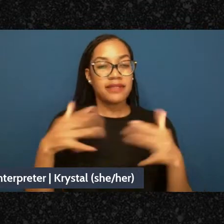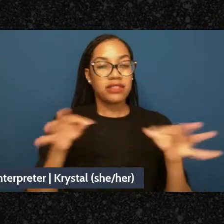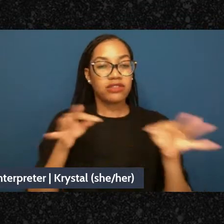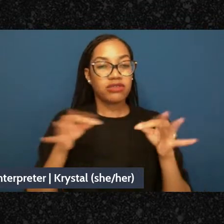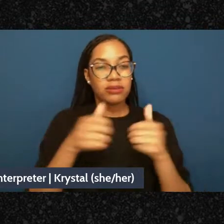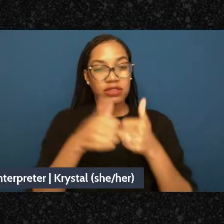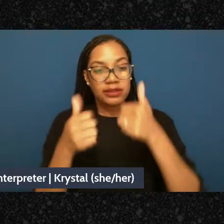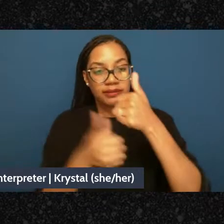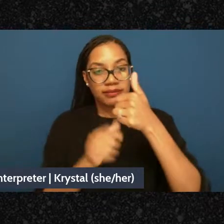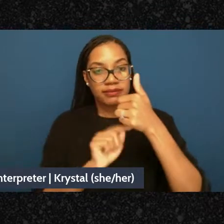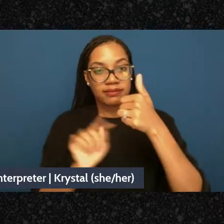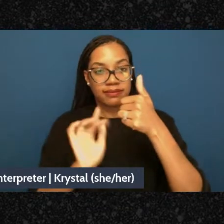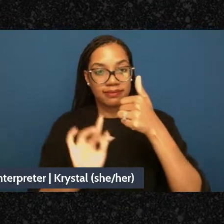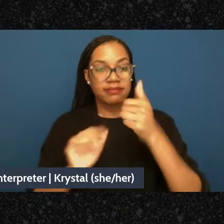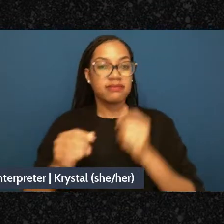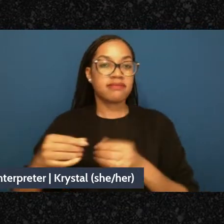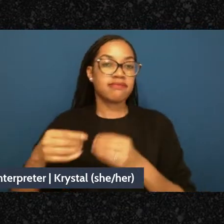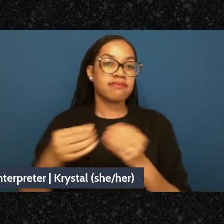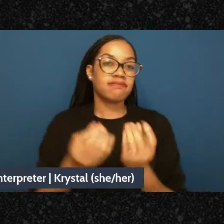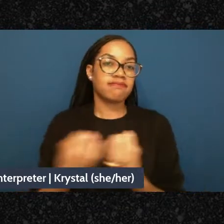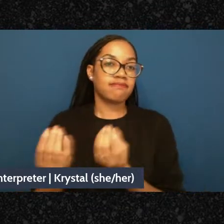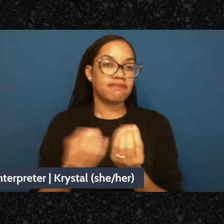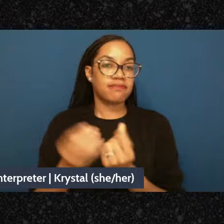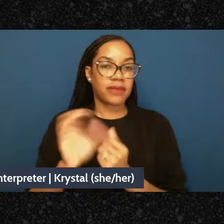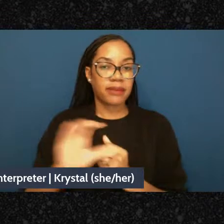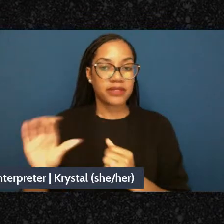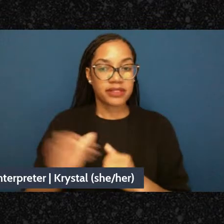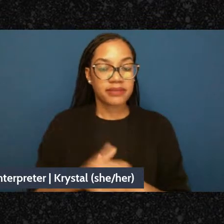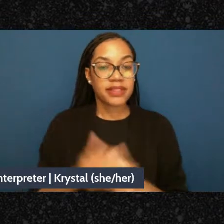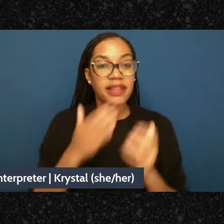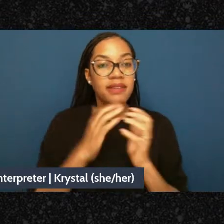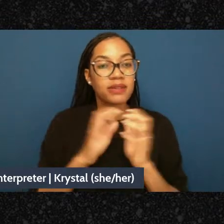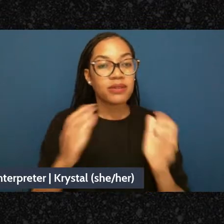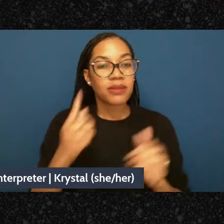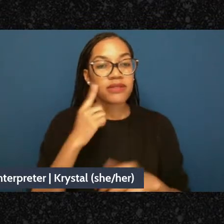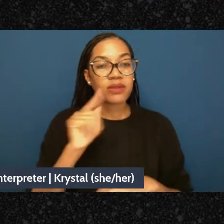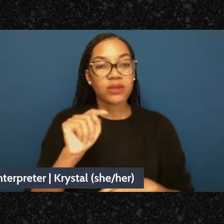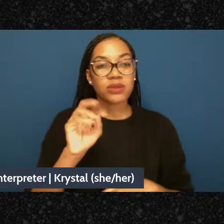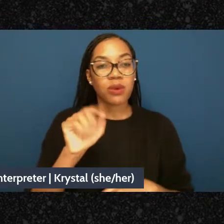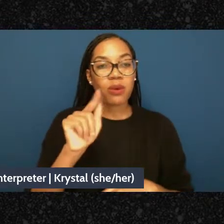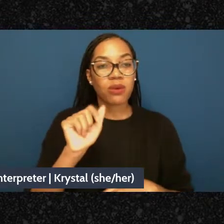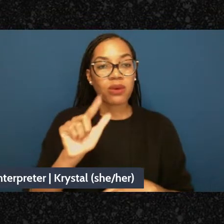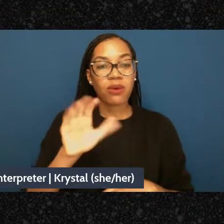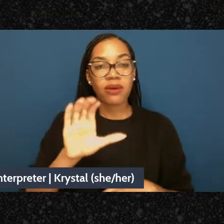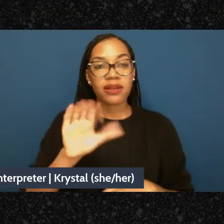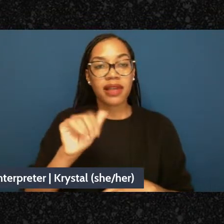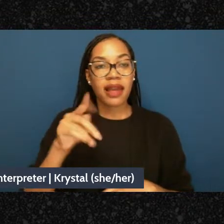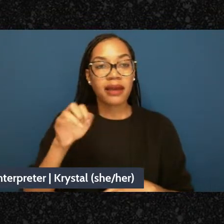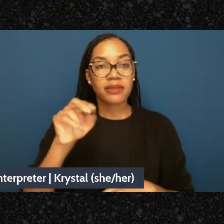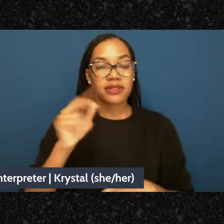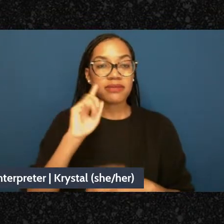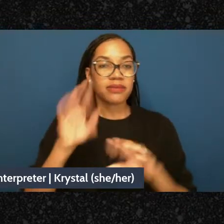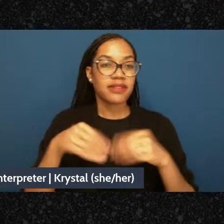Thank you to Corbin Doste from total caption for providing the live transcription. Thank you also